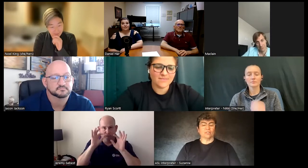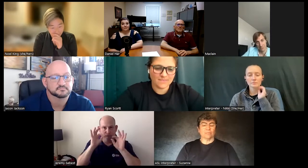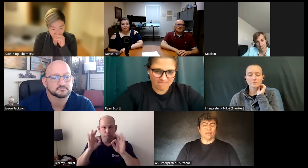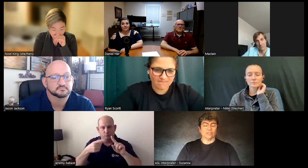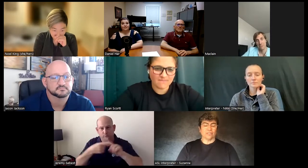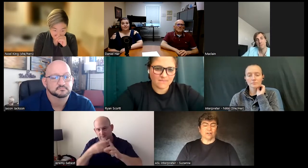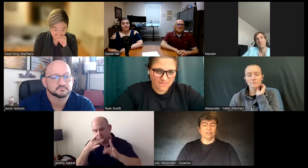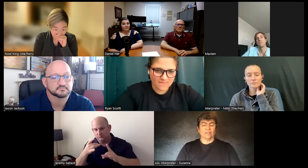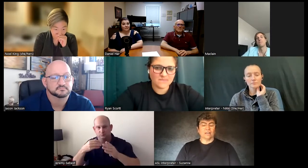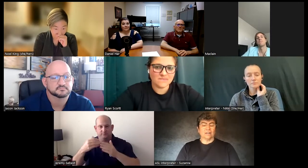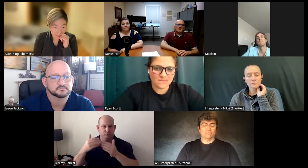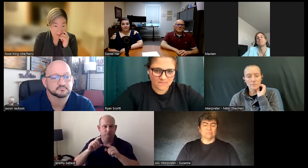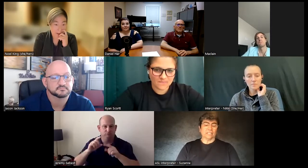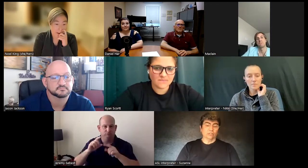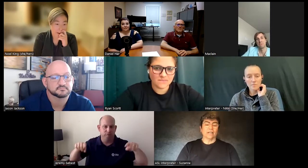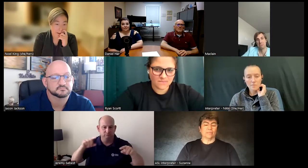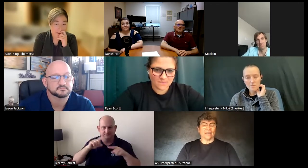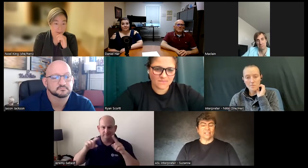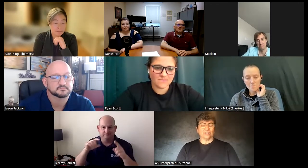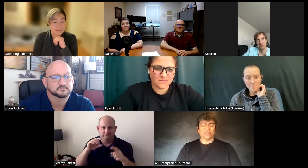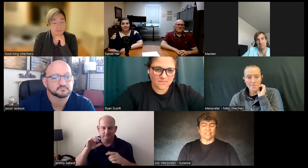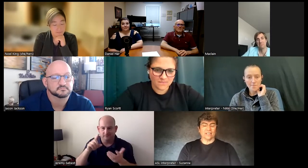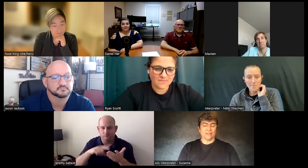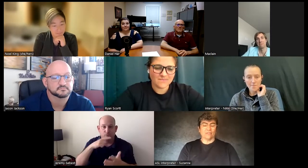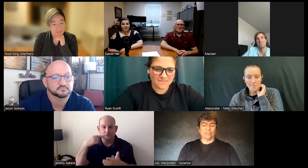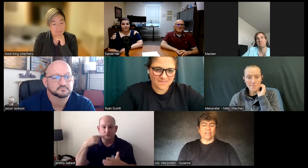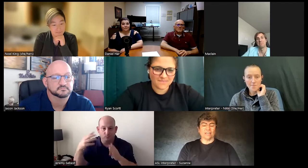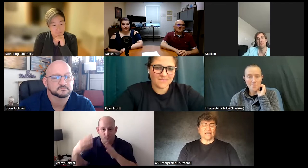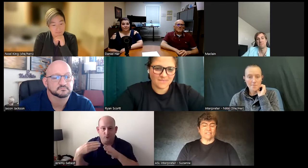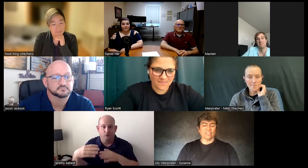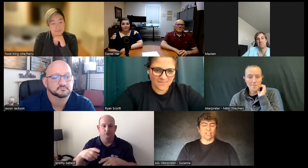make sure that they're legal and making sure that everything is safe and secure